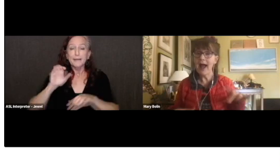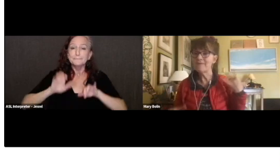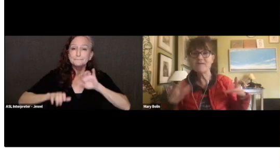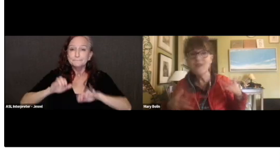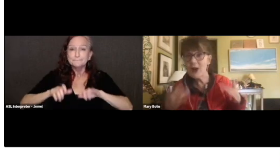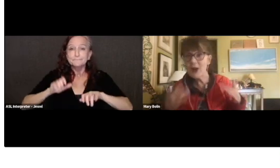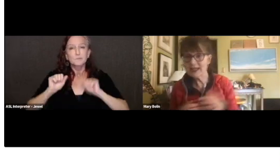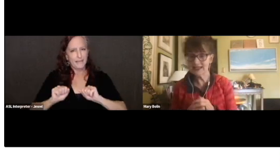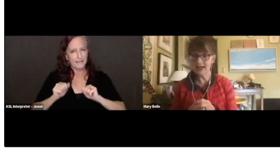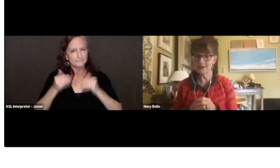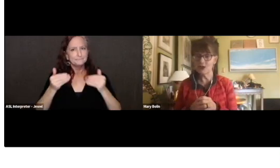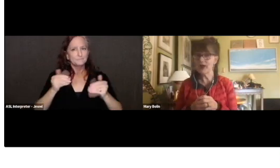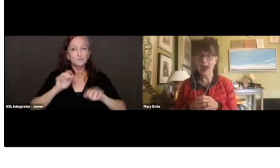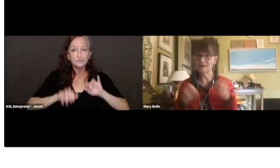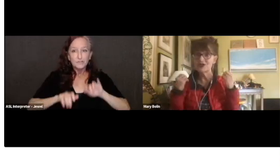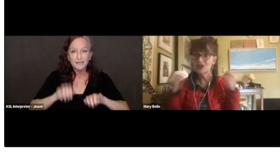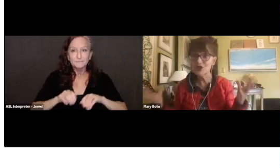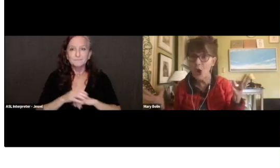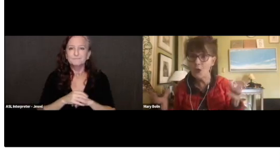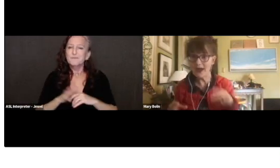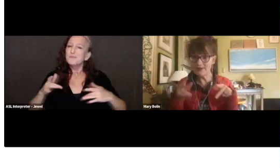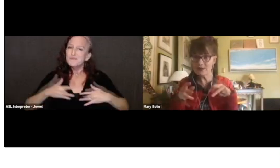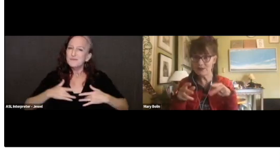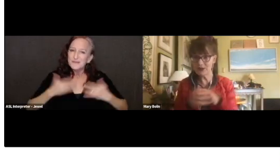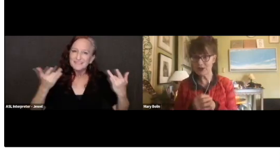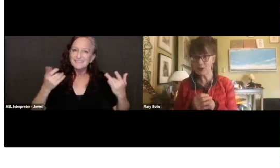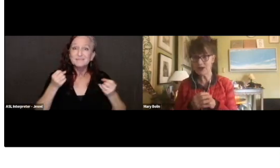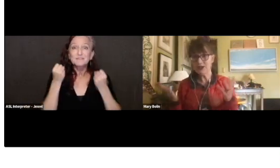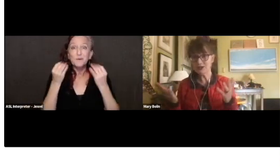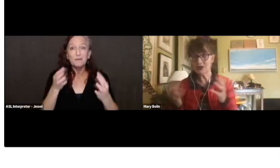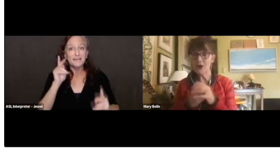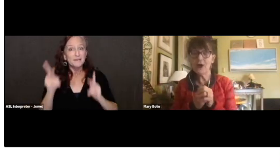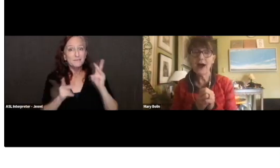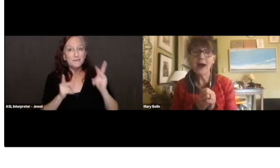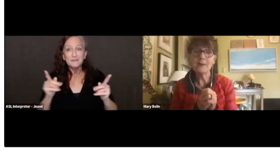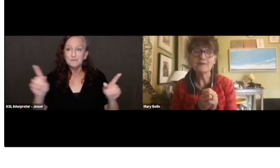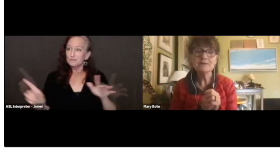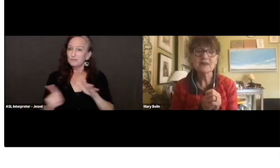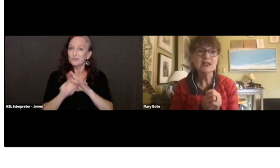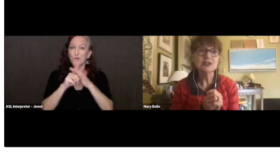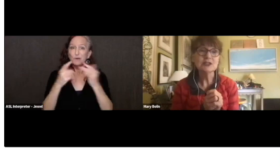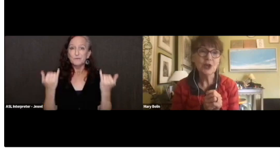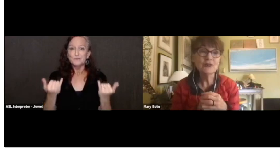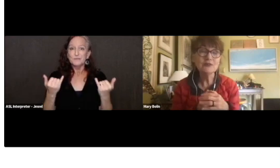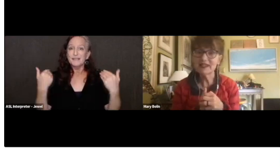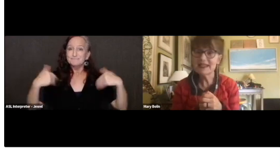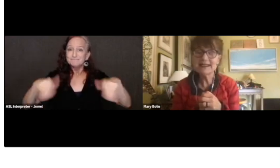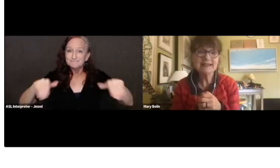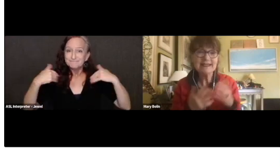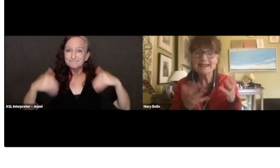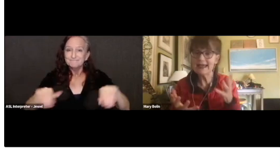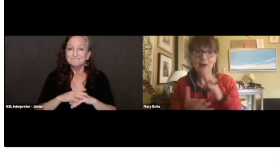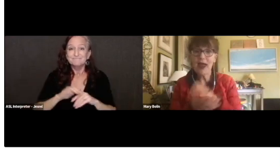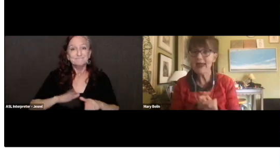I'm very excited that we have so many people here. So, Joan, please take it away.